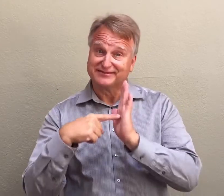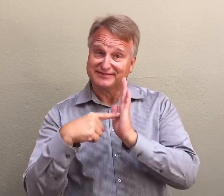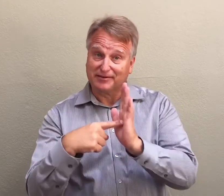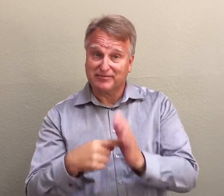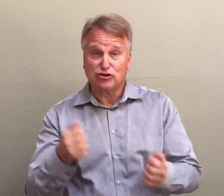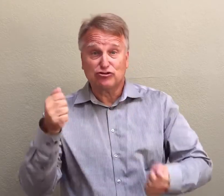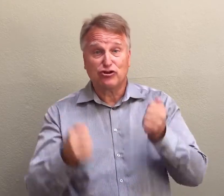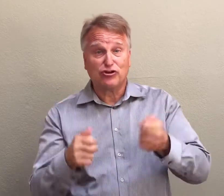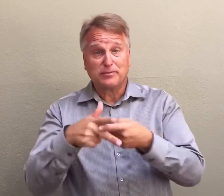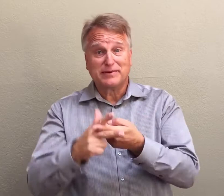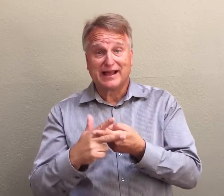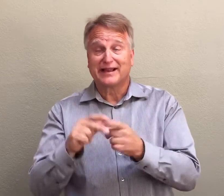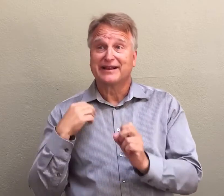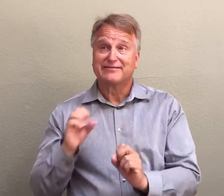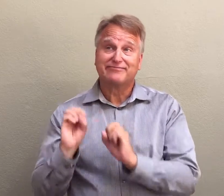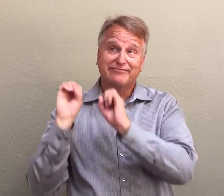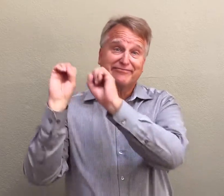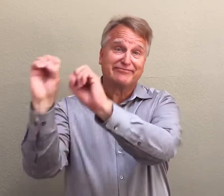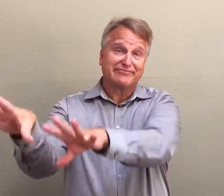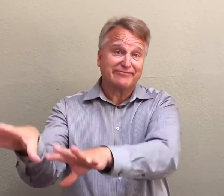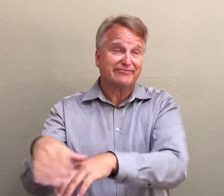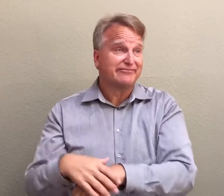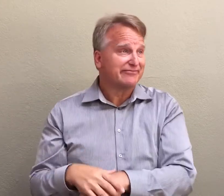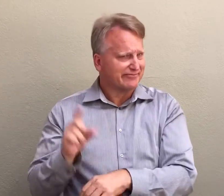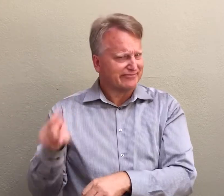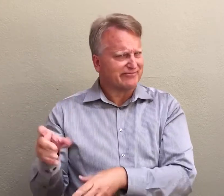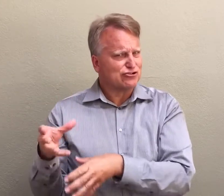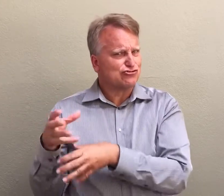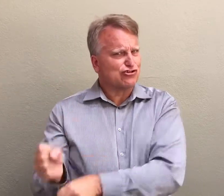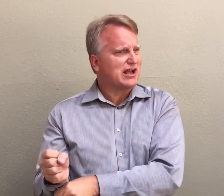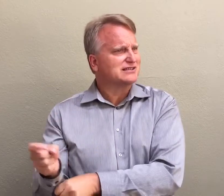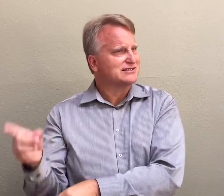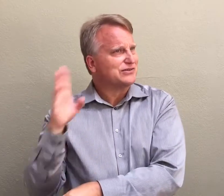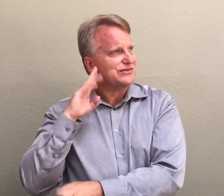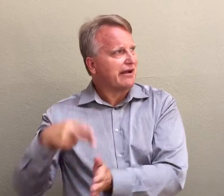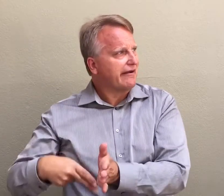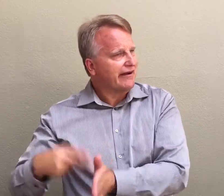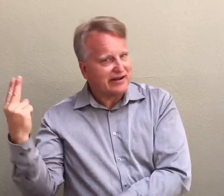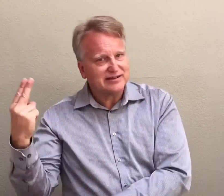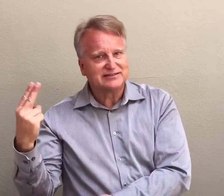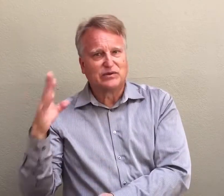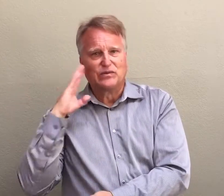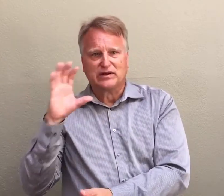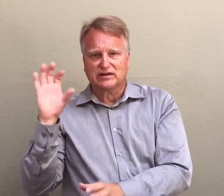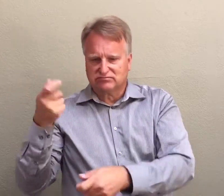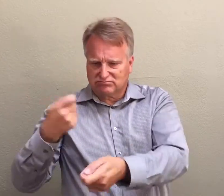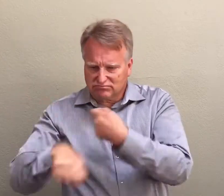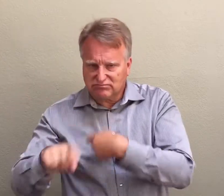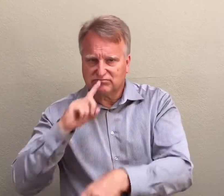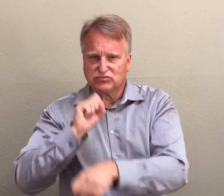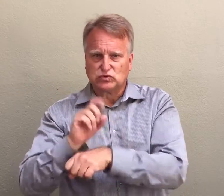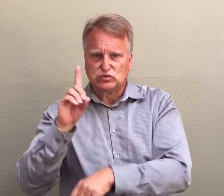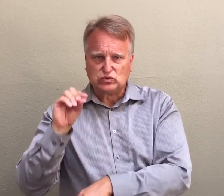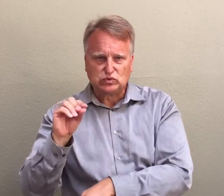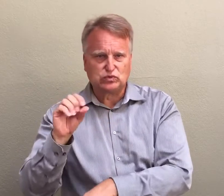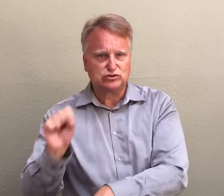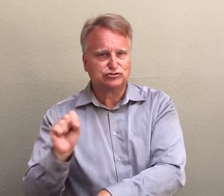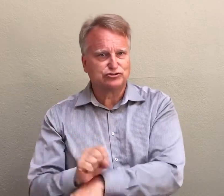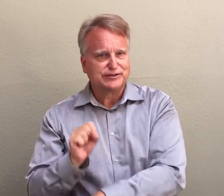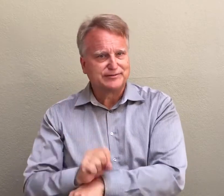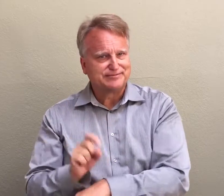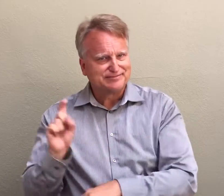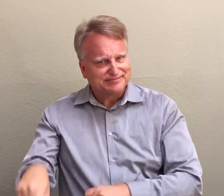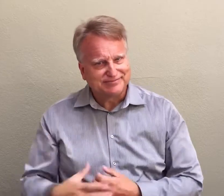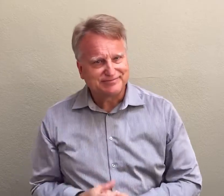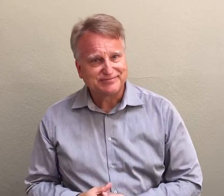For example, with a car mechanic, you must trust that the mechanic will be honest and will replace the appropriate parts, and will do the job right.